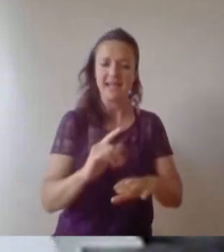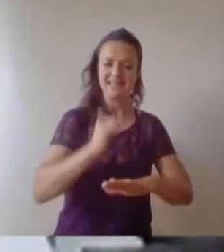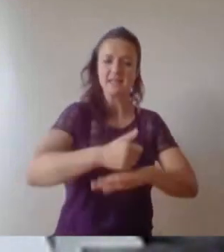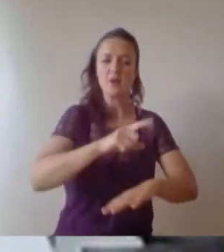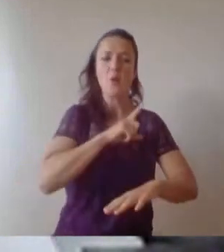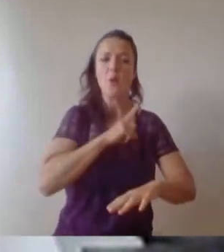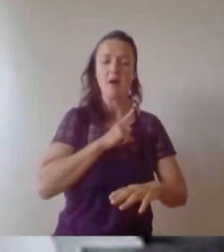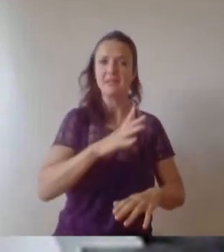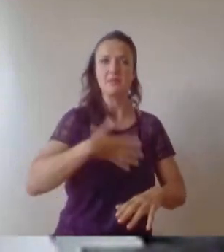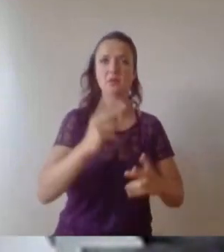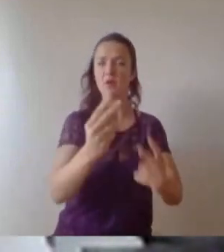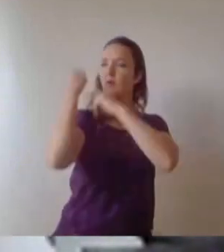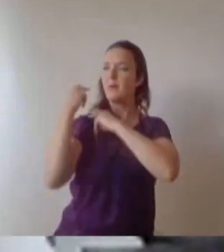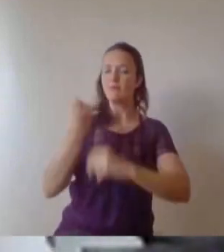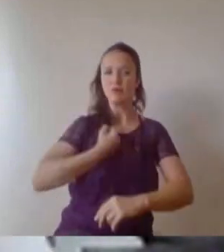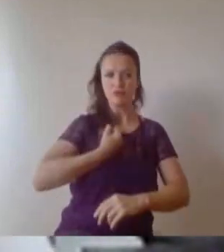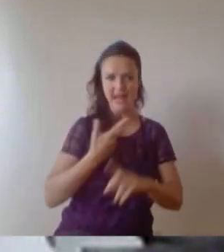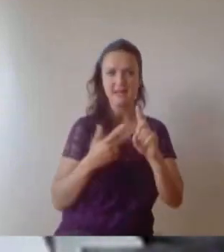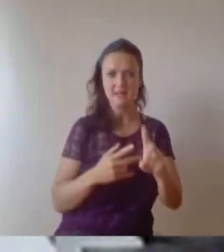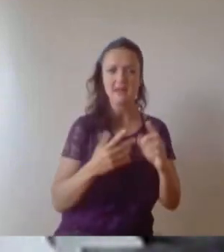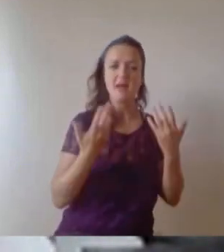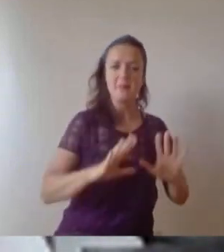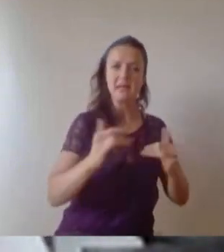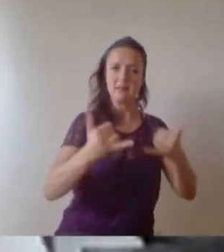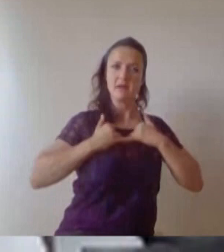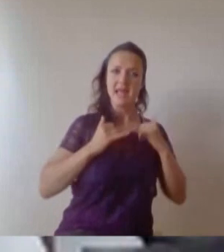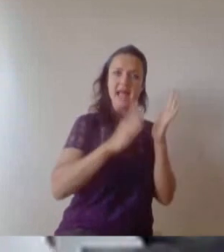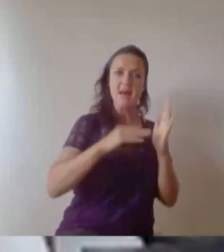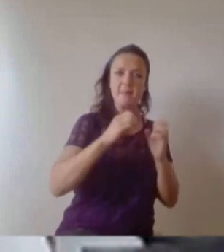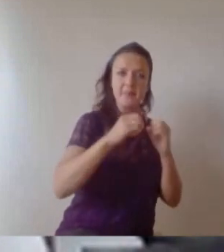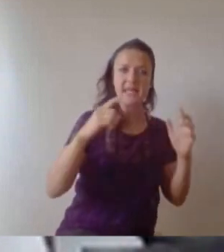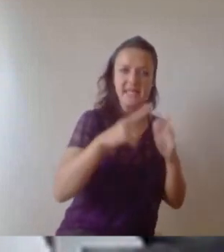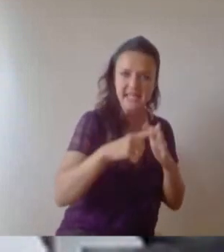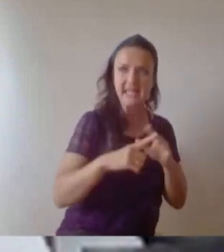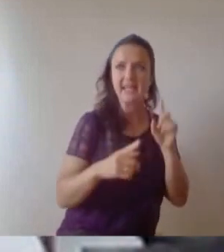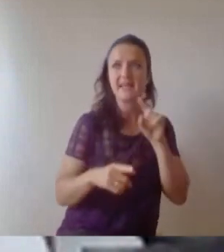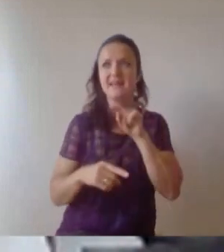an MBE, I won the Royal Academy of Engineering's medal for UK Services to Engineering, which was my kind of proudest moment